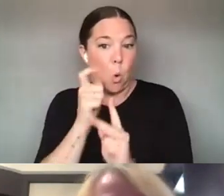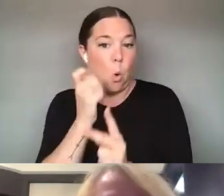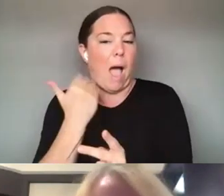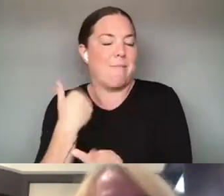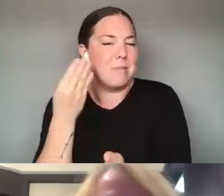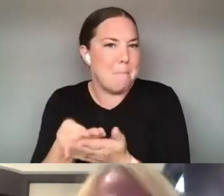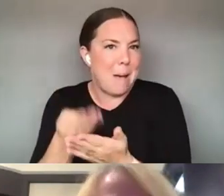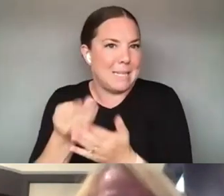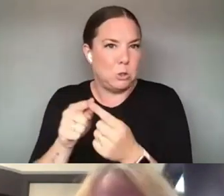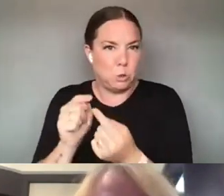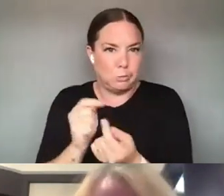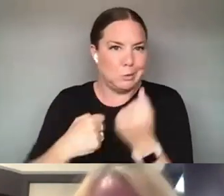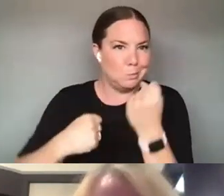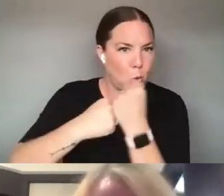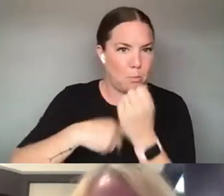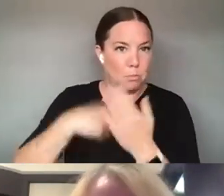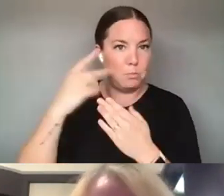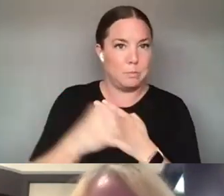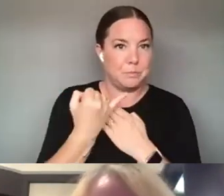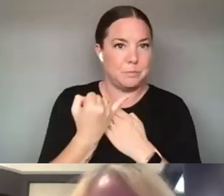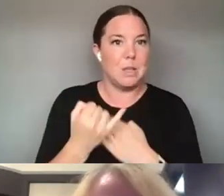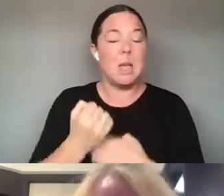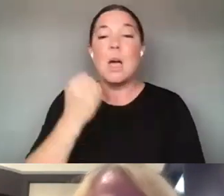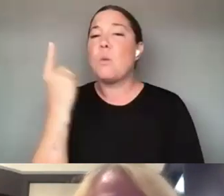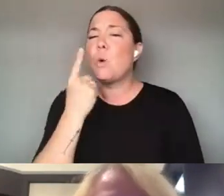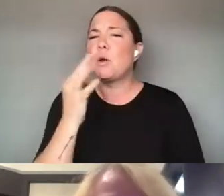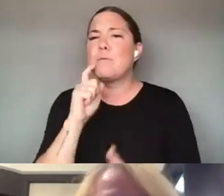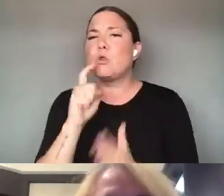I'M WONDERING IF THERE ARE SOME CHALLENGES YOU SEE AND, AND SOME CHALLENGES THAT HAVE BEEN